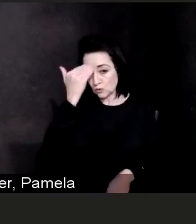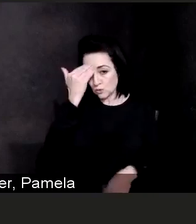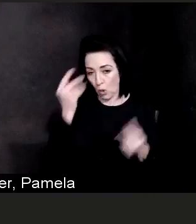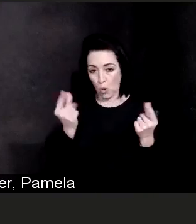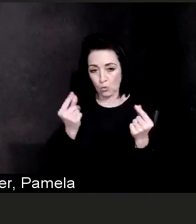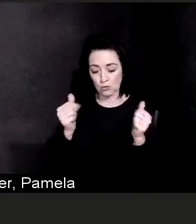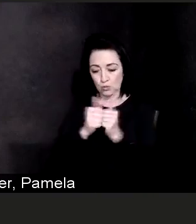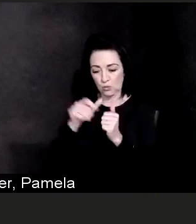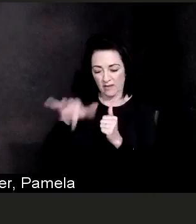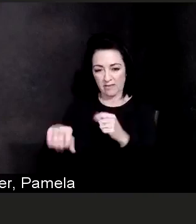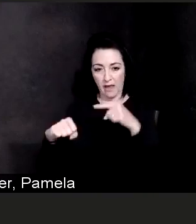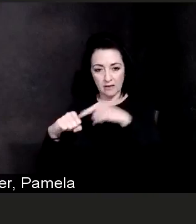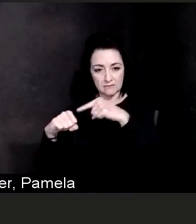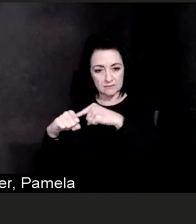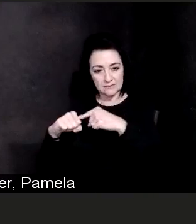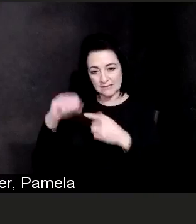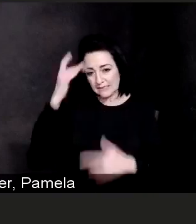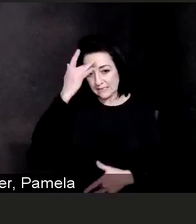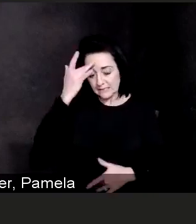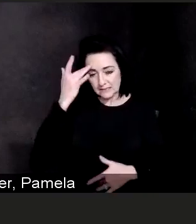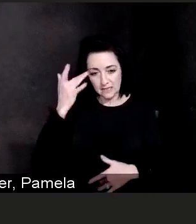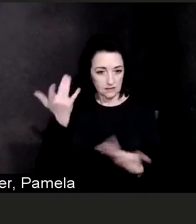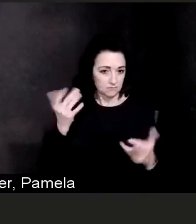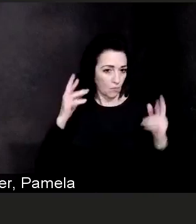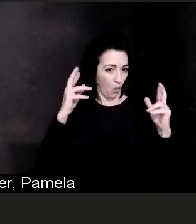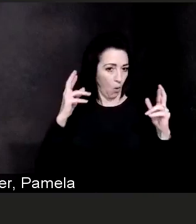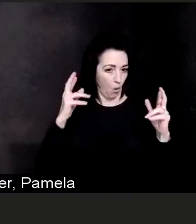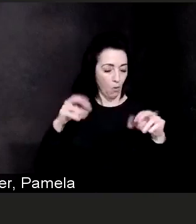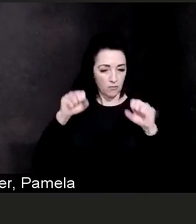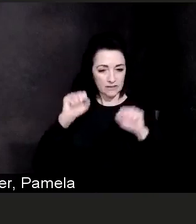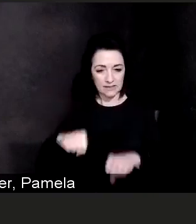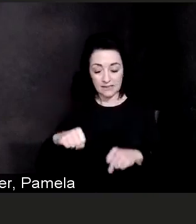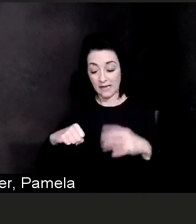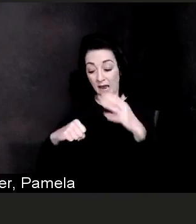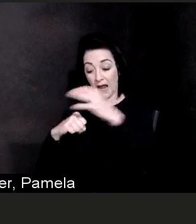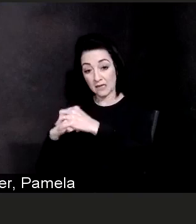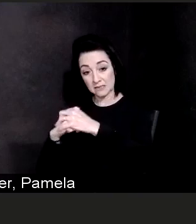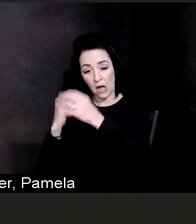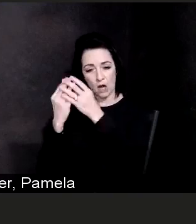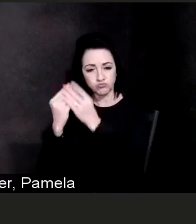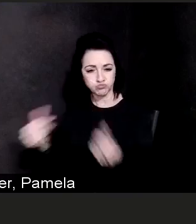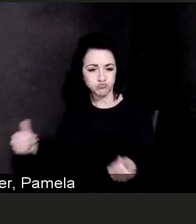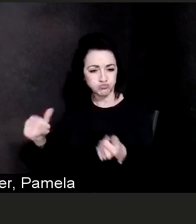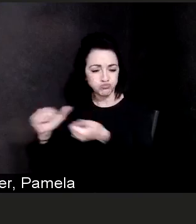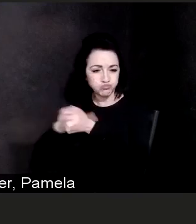and hopefully destroys that infection. Now, that messenger RNA